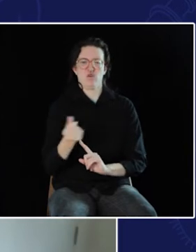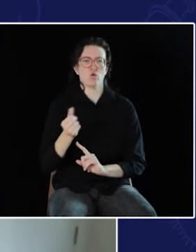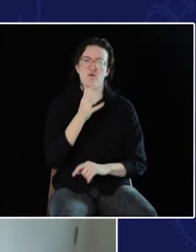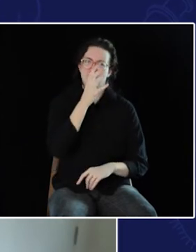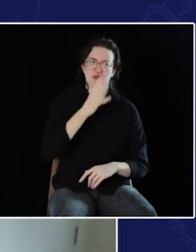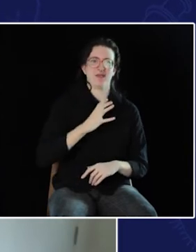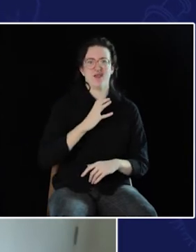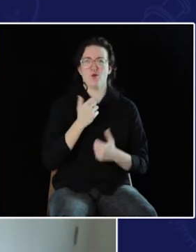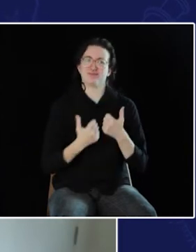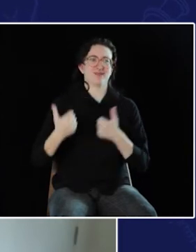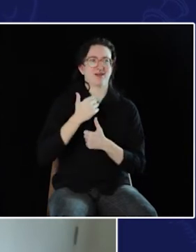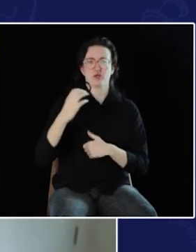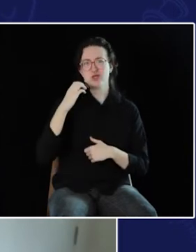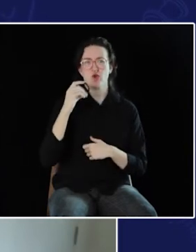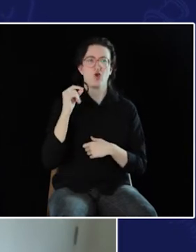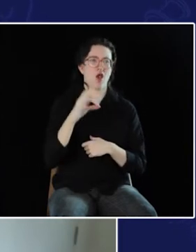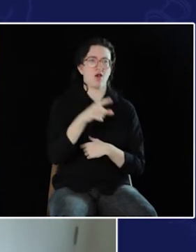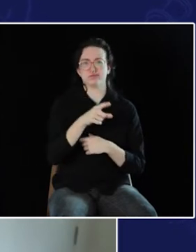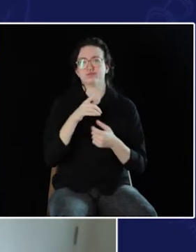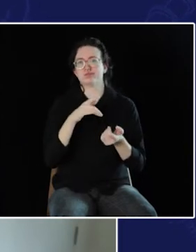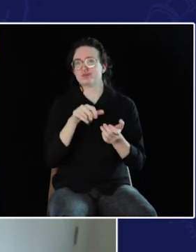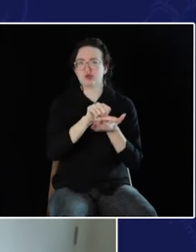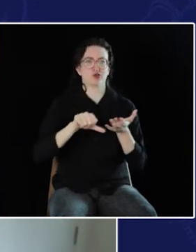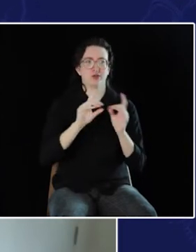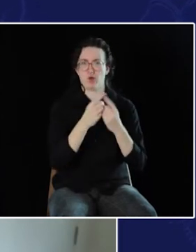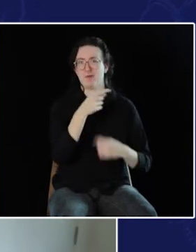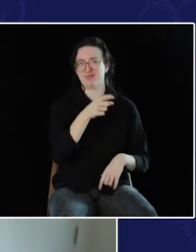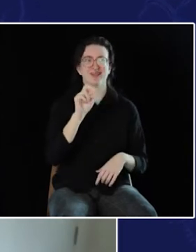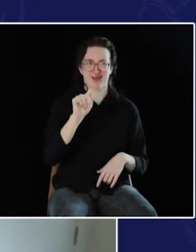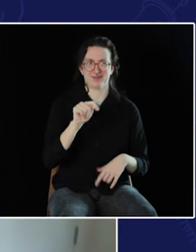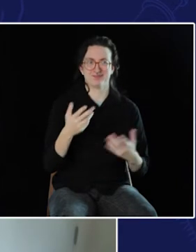very few female academic chairs of a surgical department.